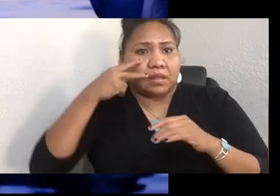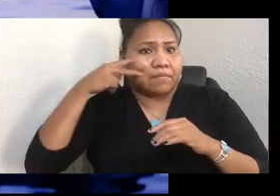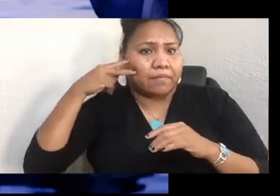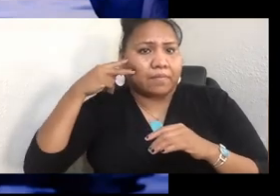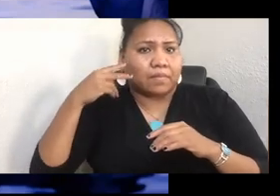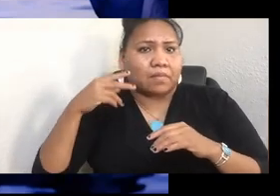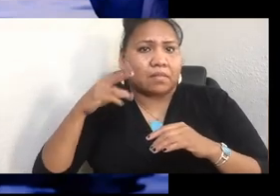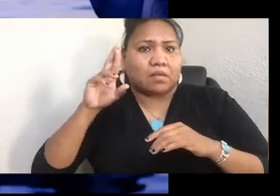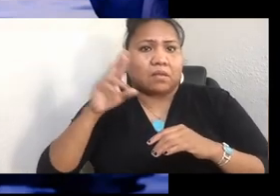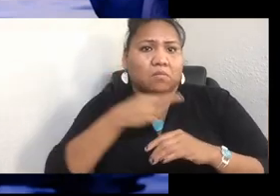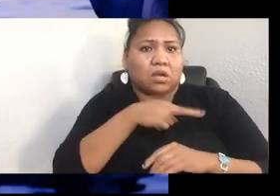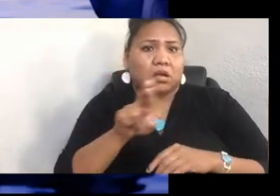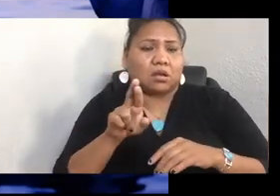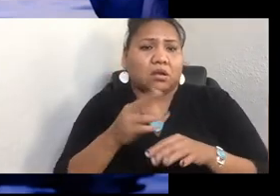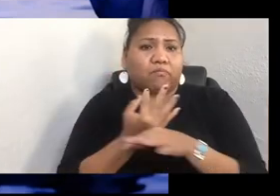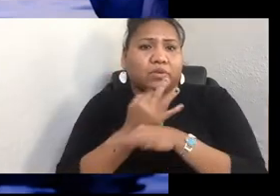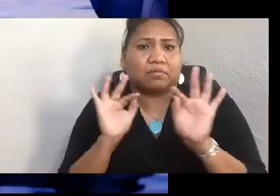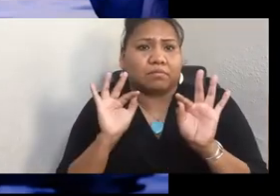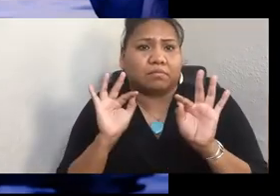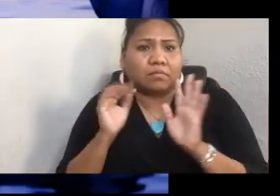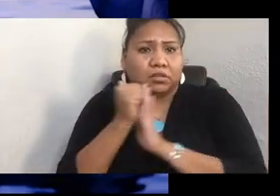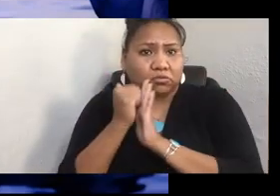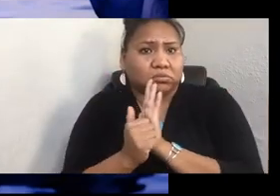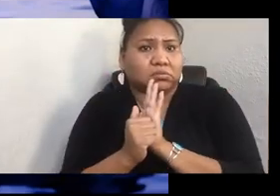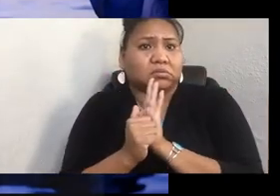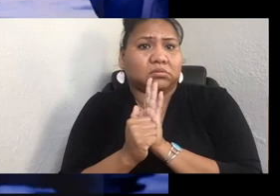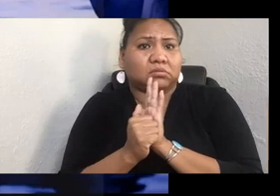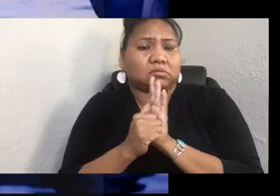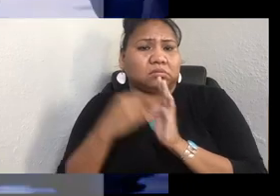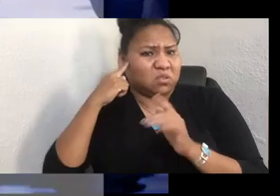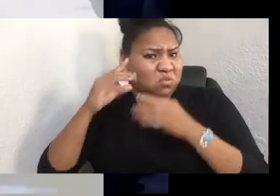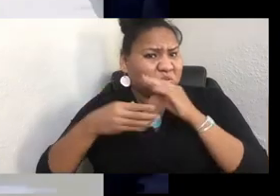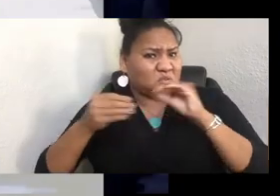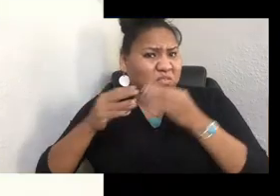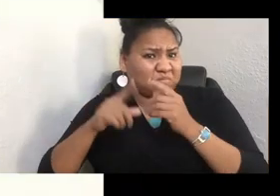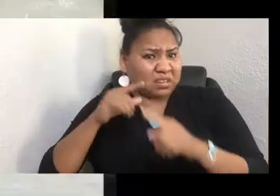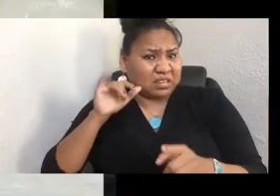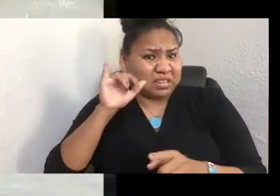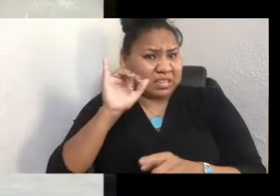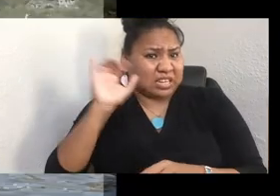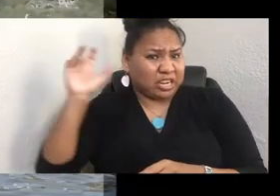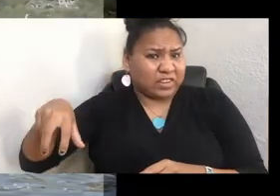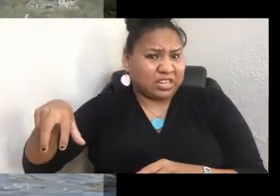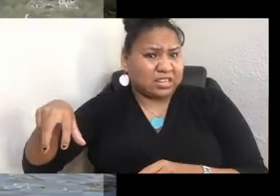and I heard that story of Chief Leschi, that I came to realize what a tremendous honor it